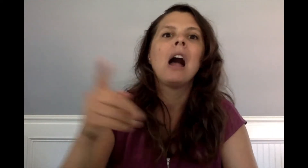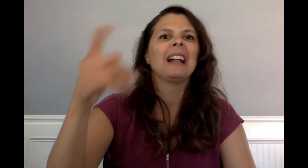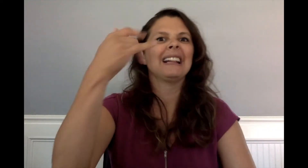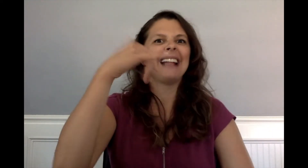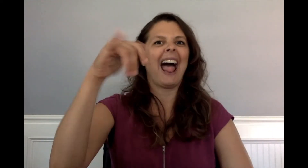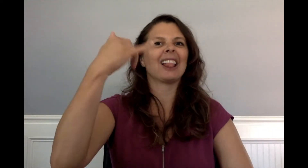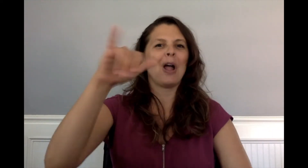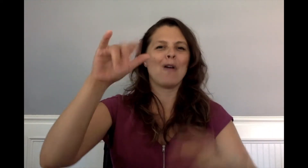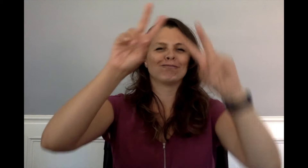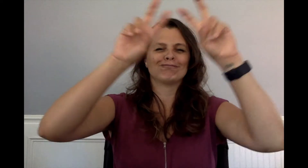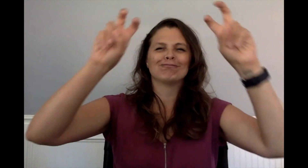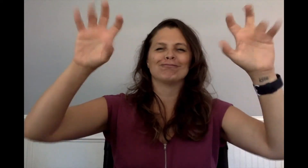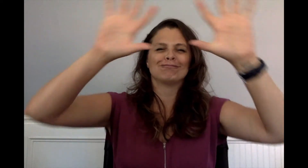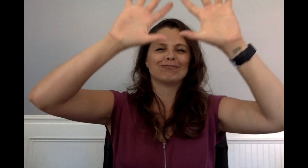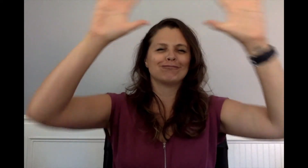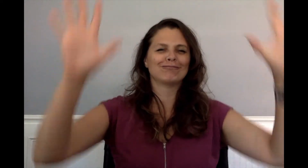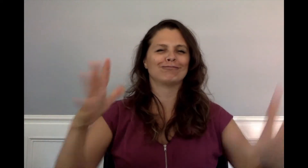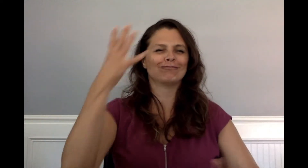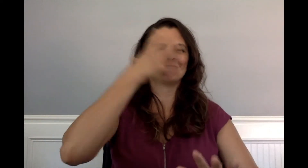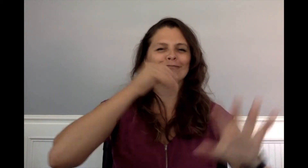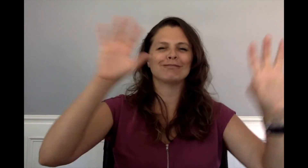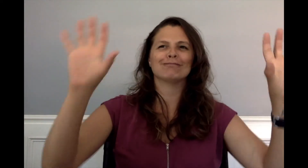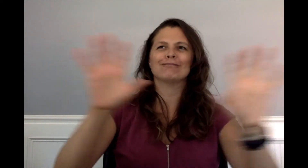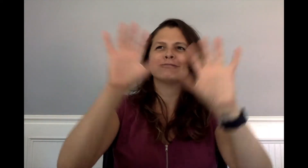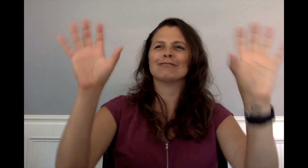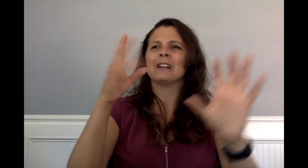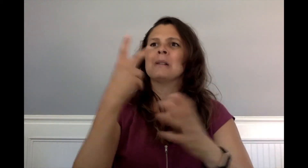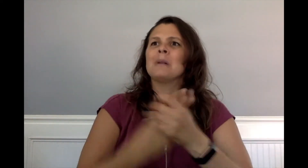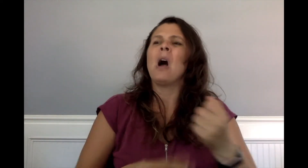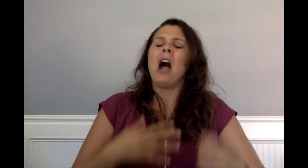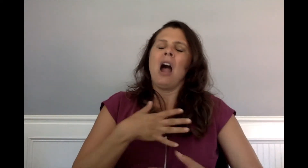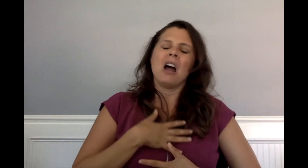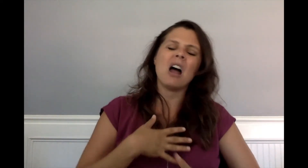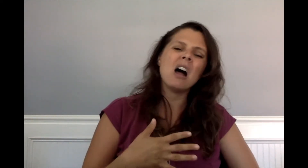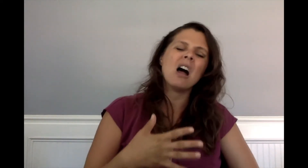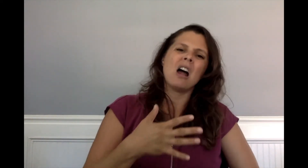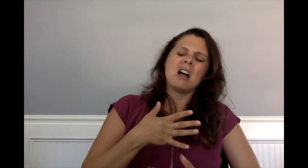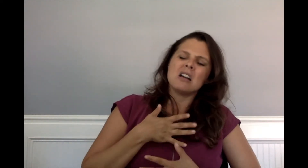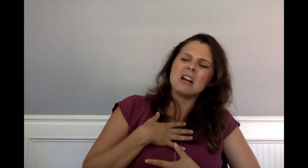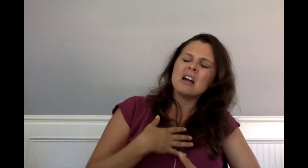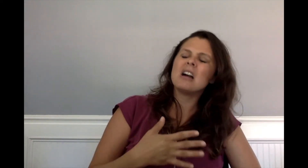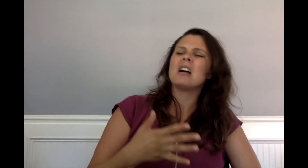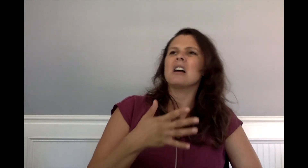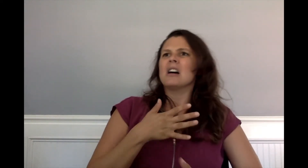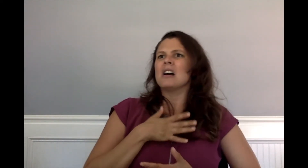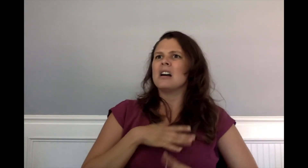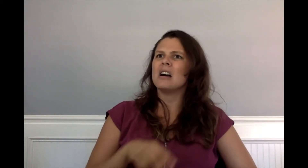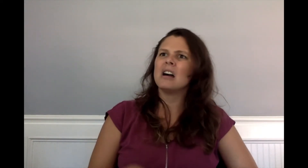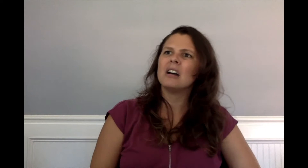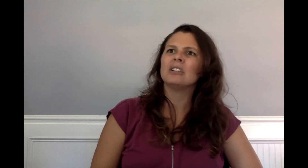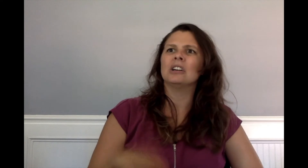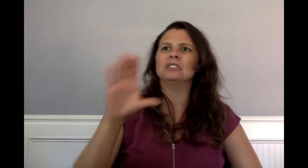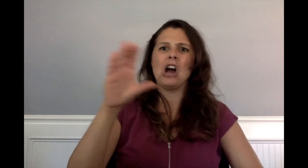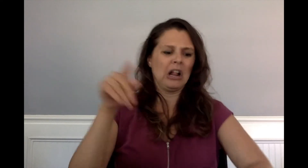When they reached the yellow Victorian house, they paused to catch their breath.